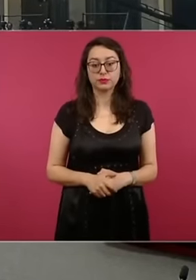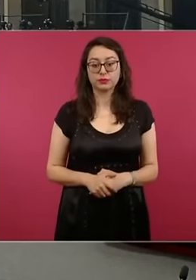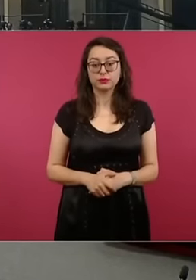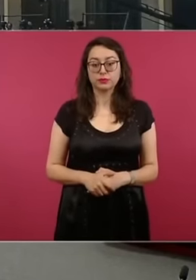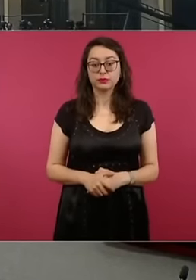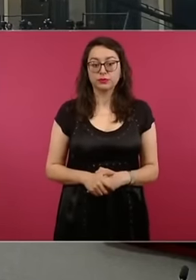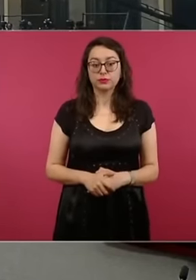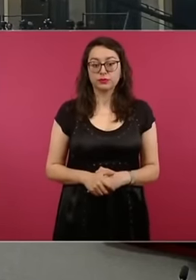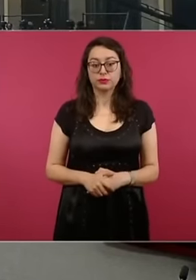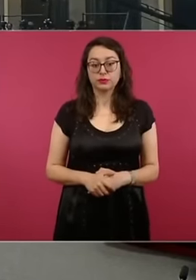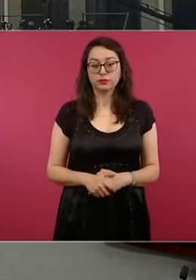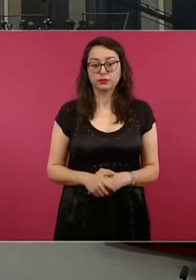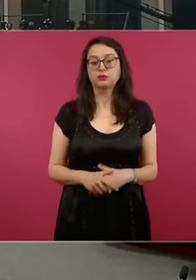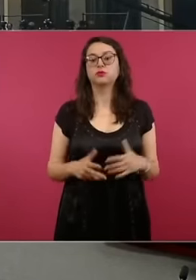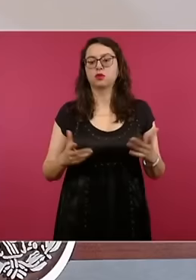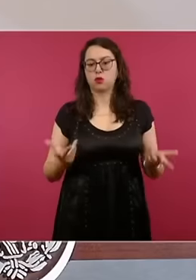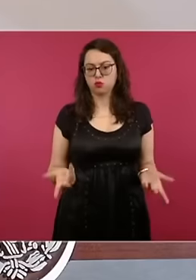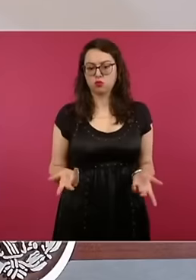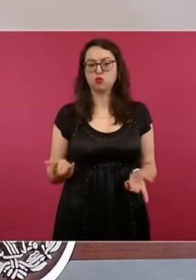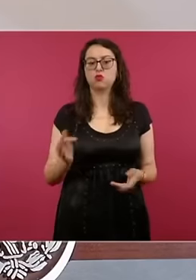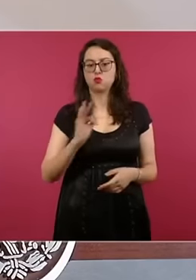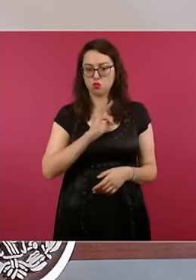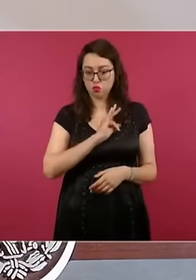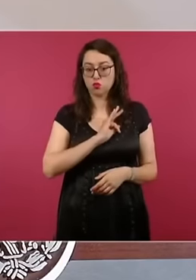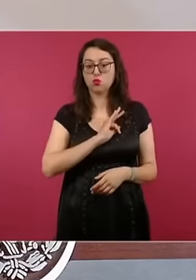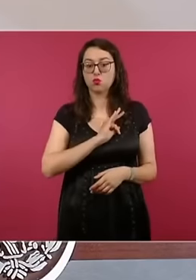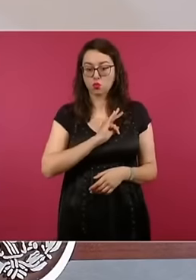of the public research centers. there will be availability of course in